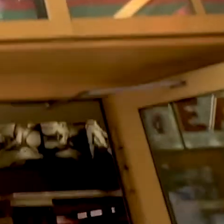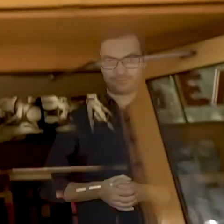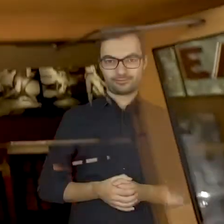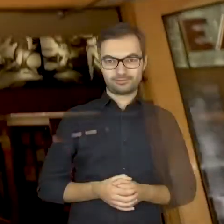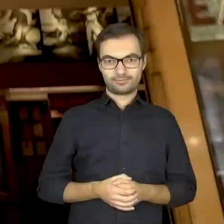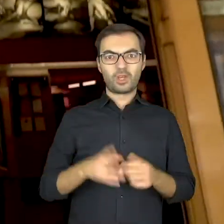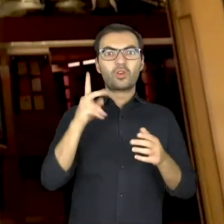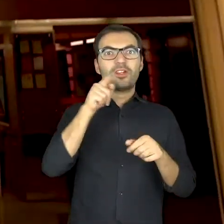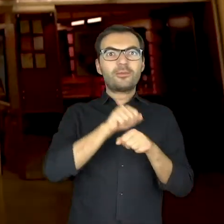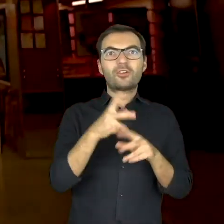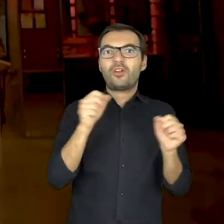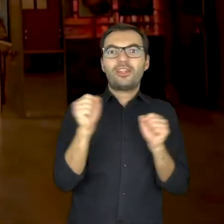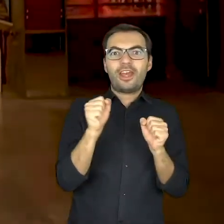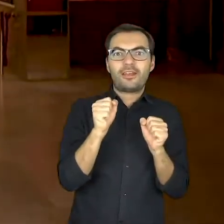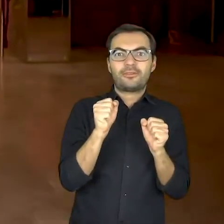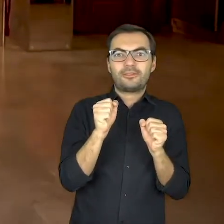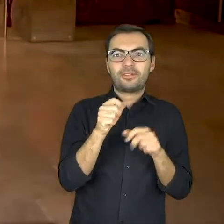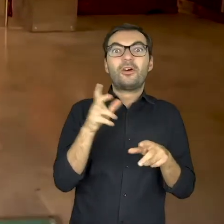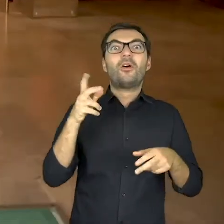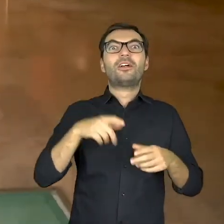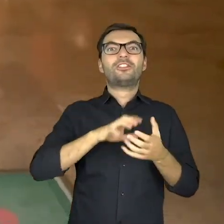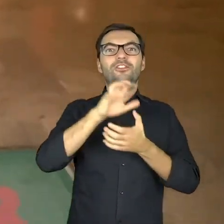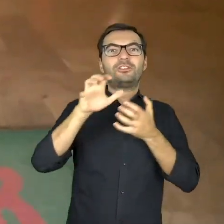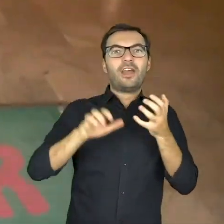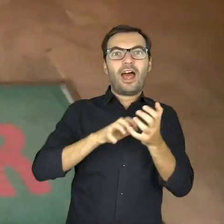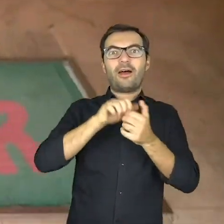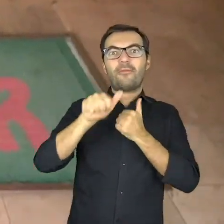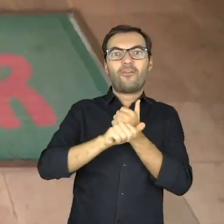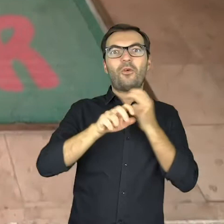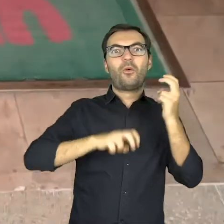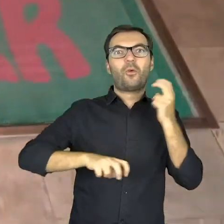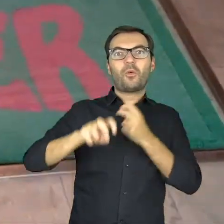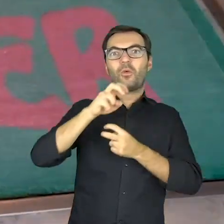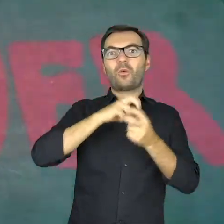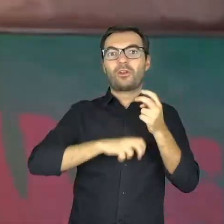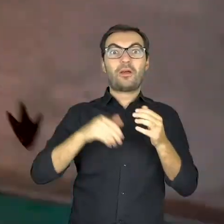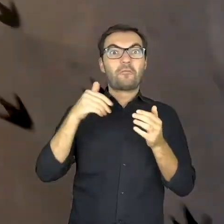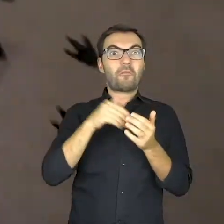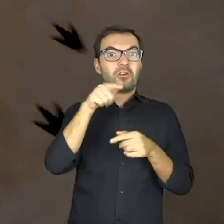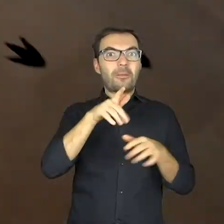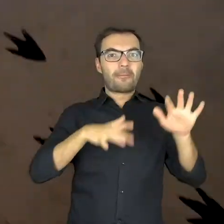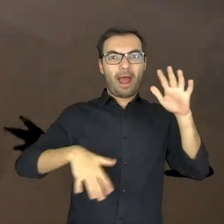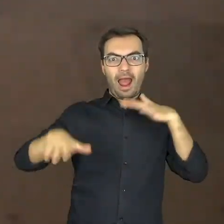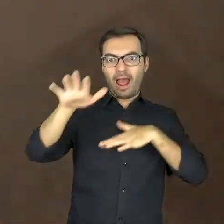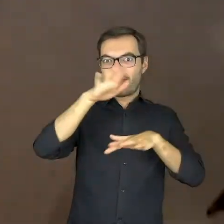Who is behind it? Are you scared a bit? To make things move. Only magician could do it with his tricky tricks